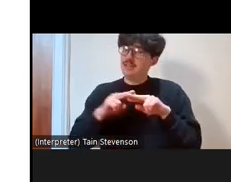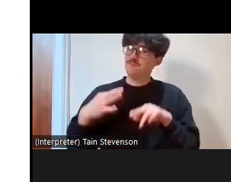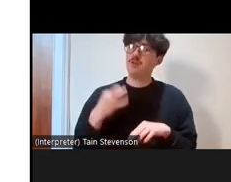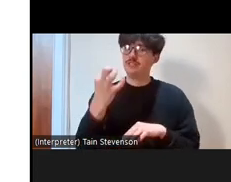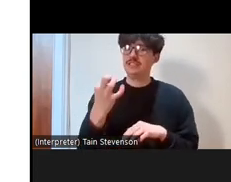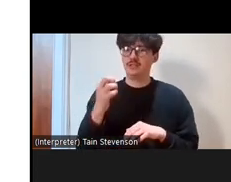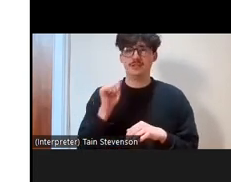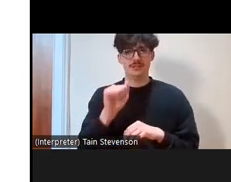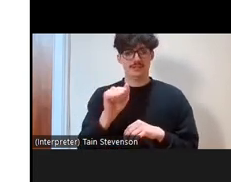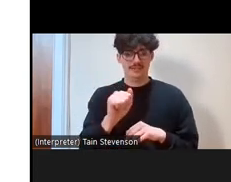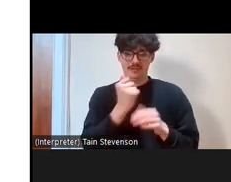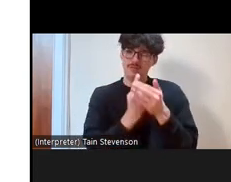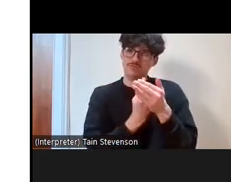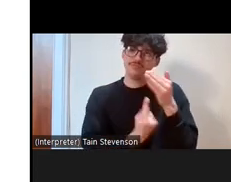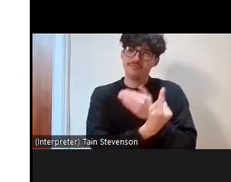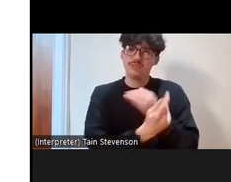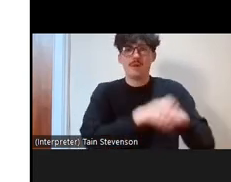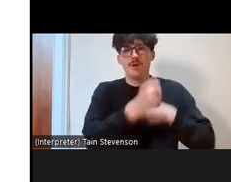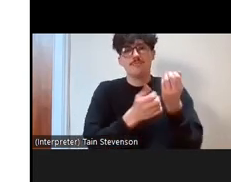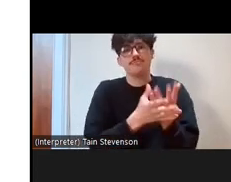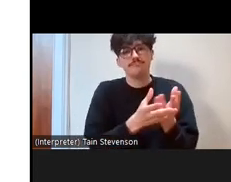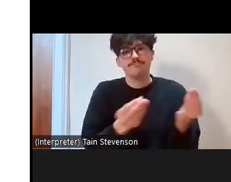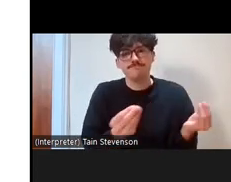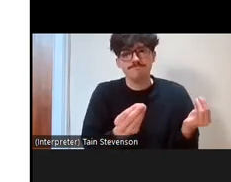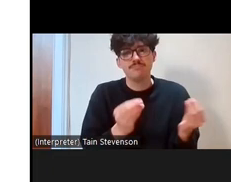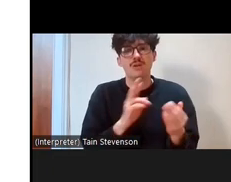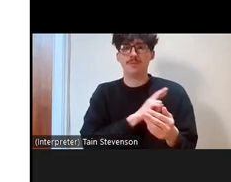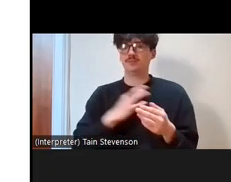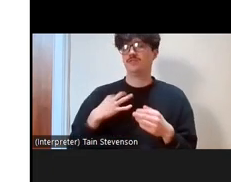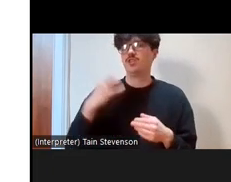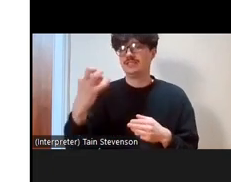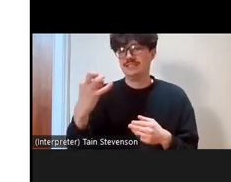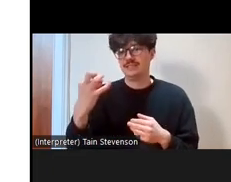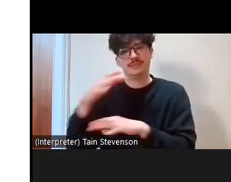more benefit from volunteering to those living in the most deprived areas. We can